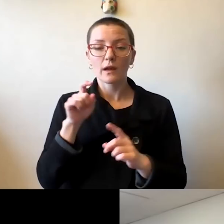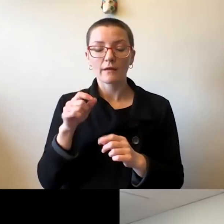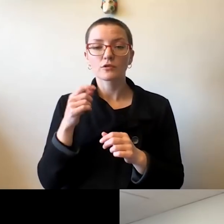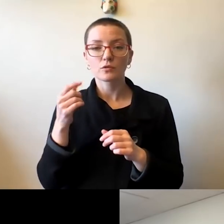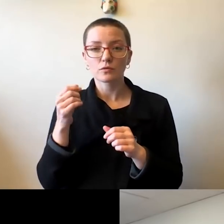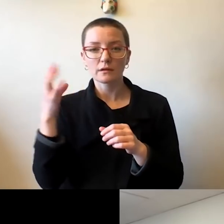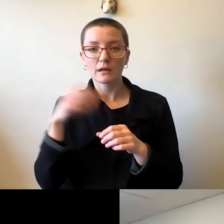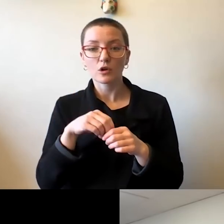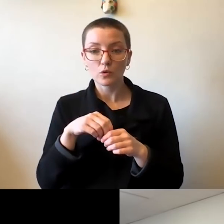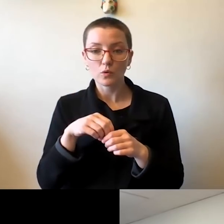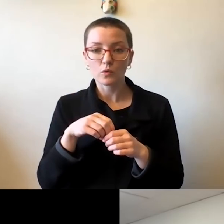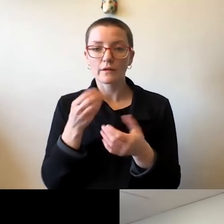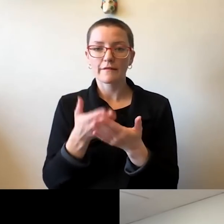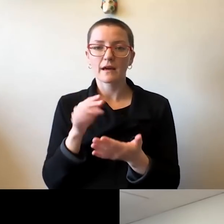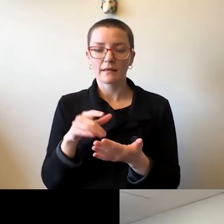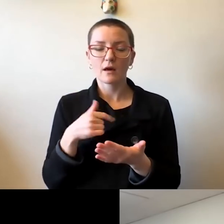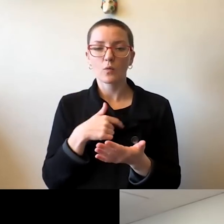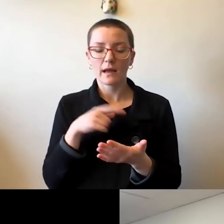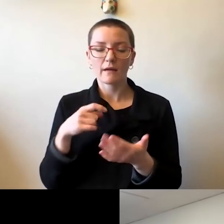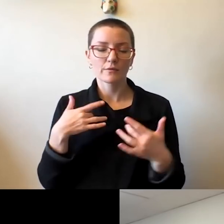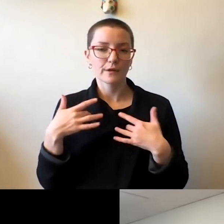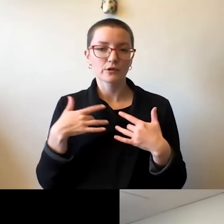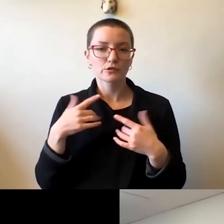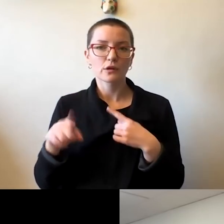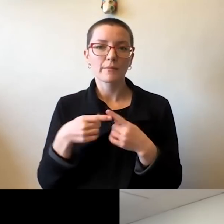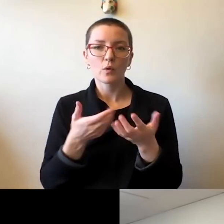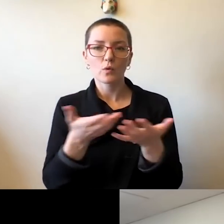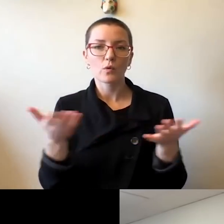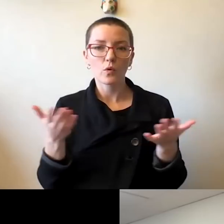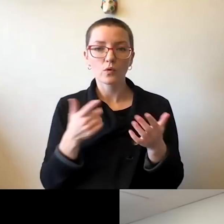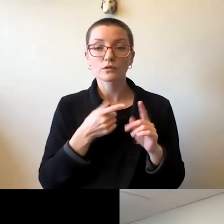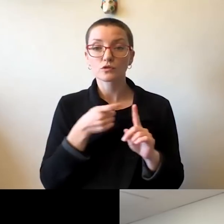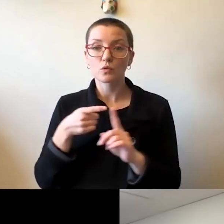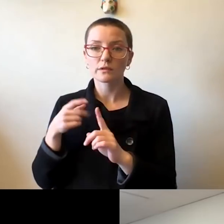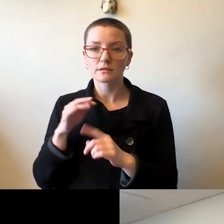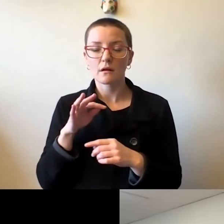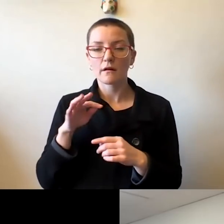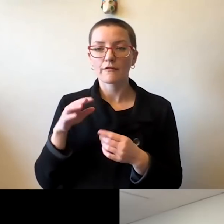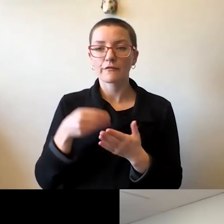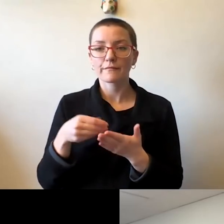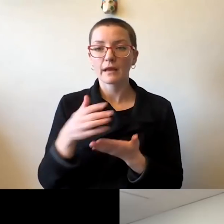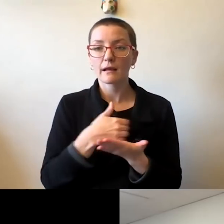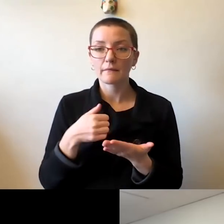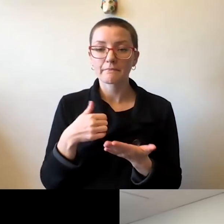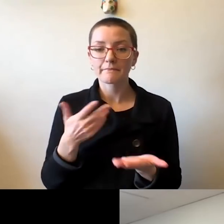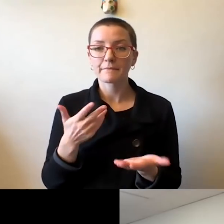to be very concerned about those sources of revenue. The state is going to be challenged.